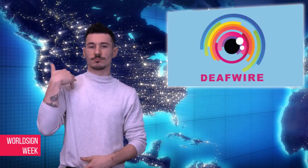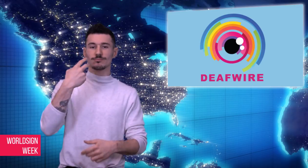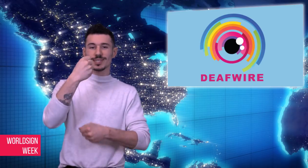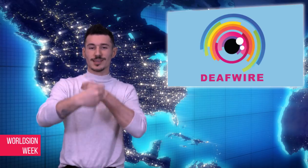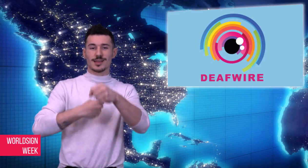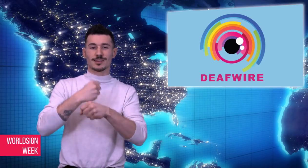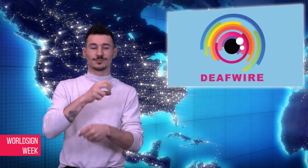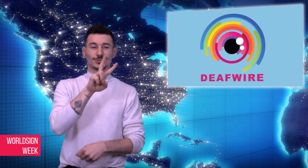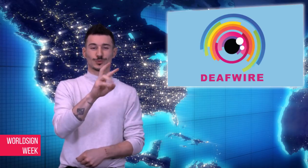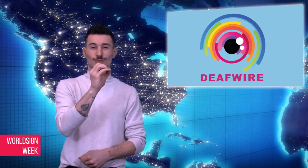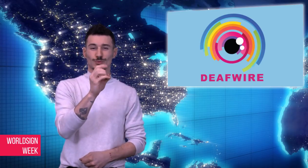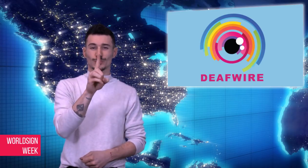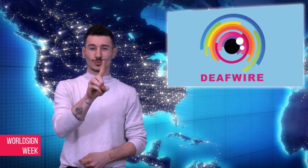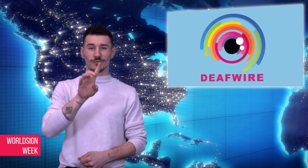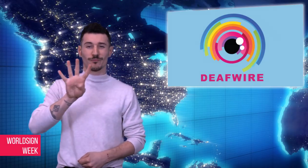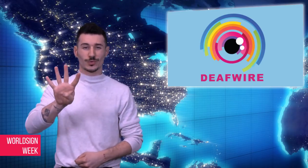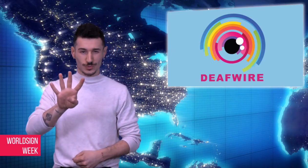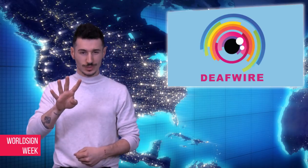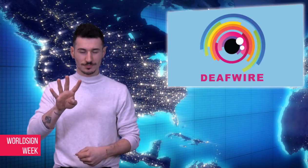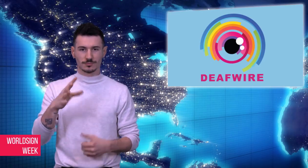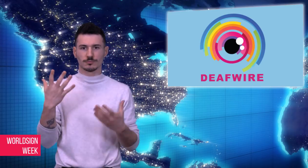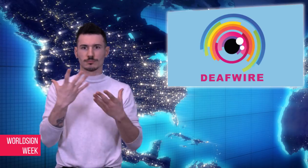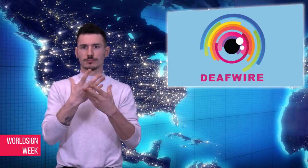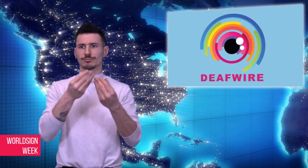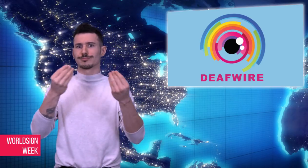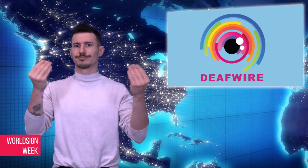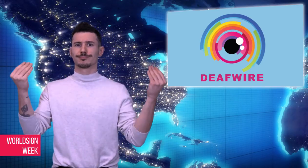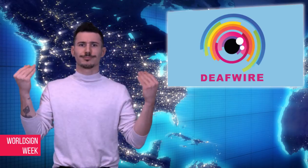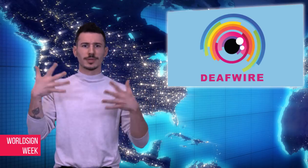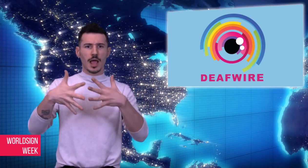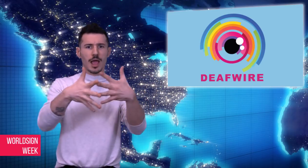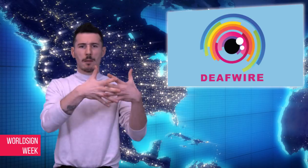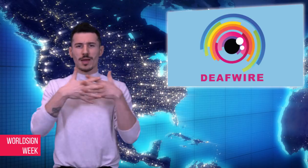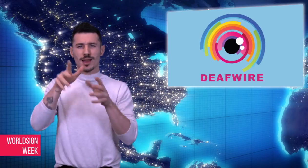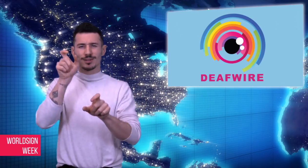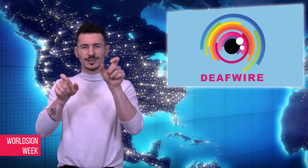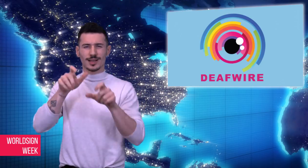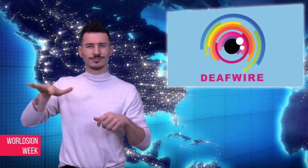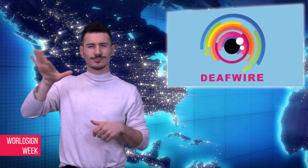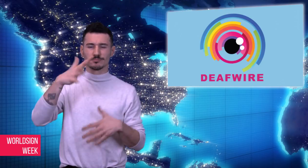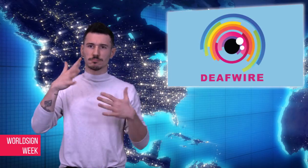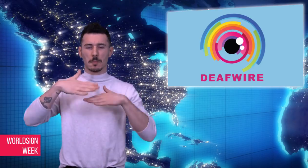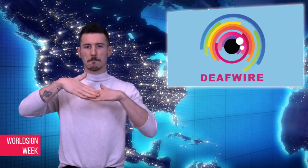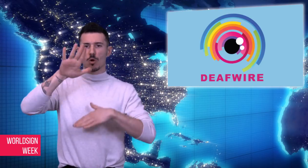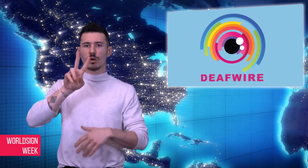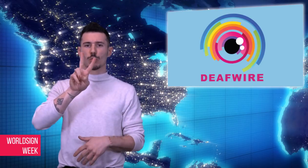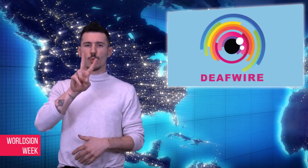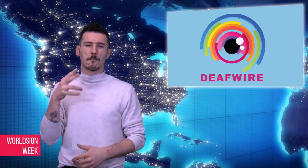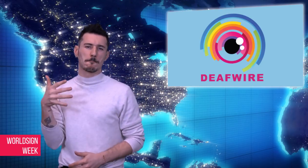life, addiction treatment, court costs and